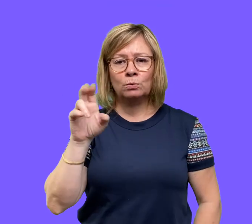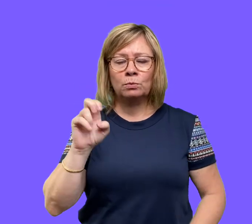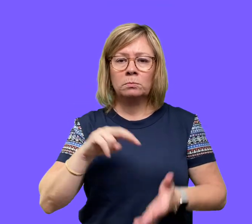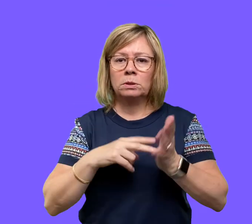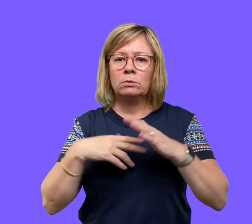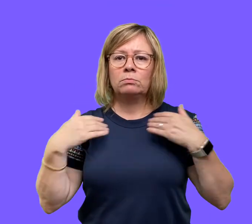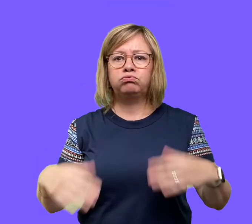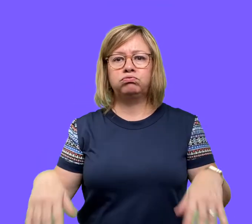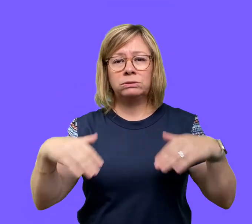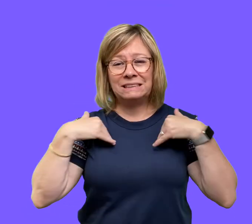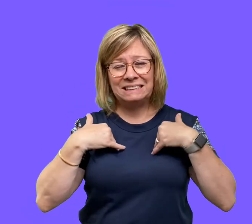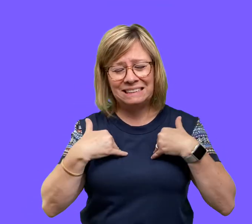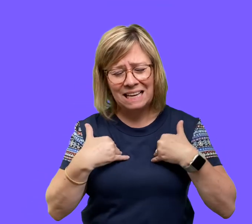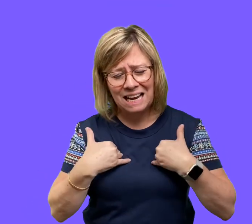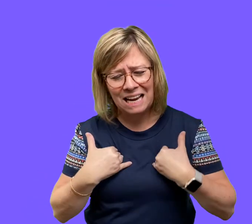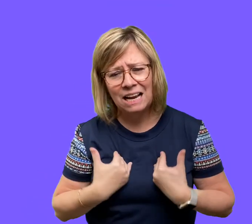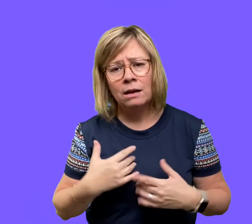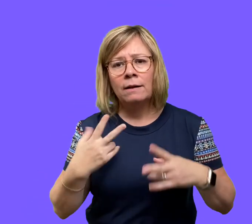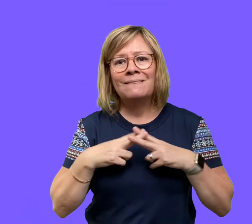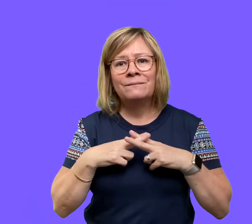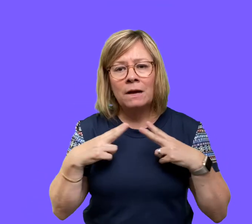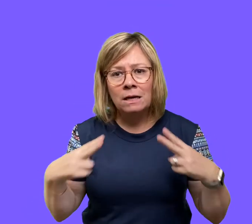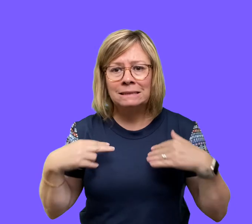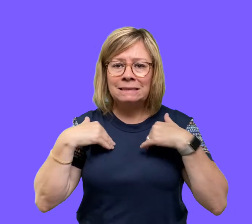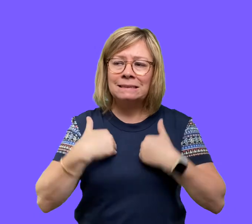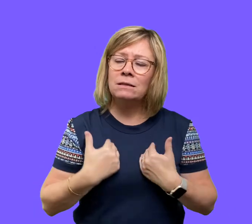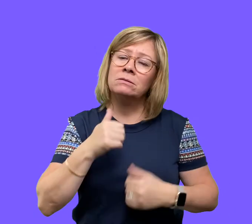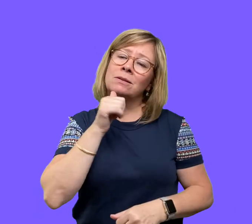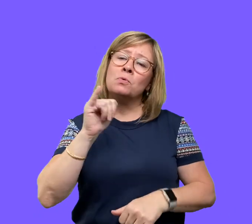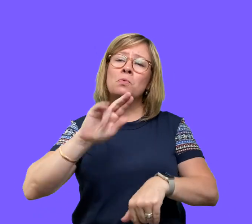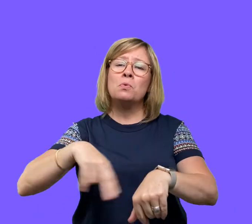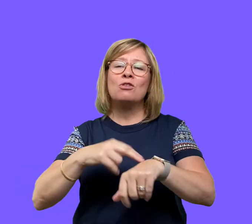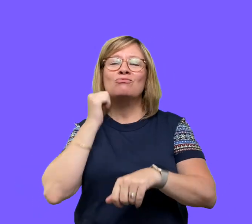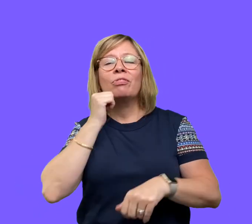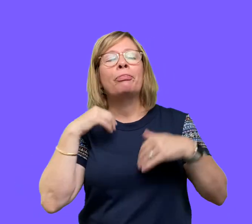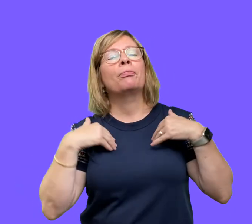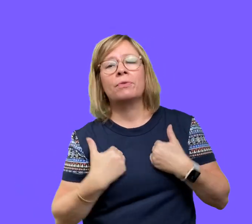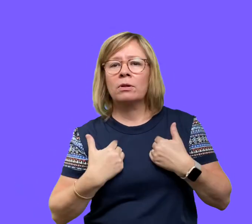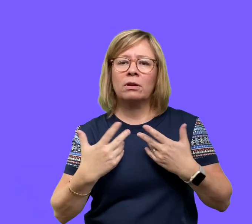This refers to extreme tiredness-- not typical day-to-day tiredness, but a